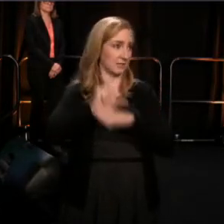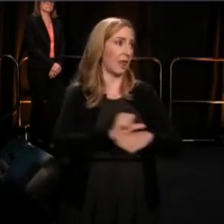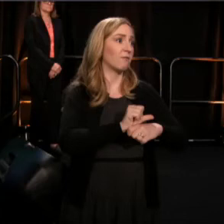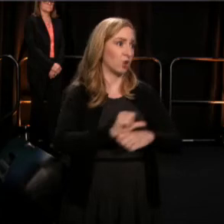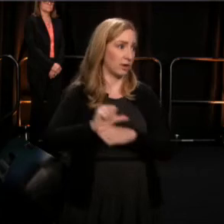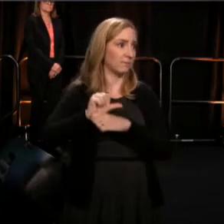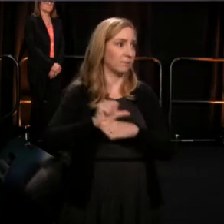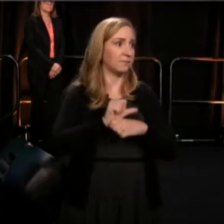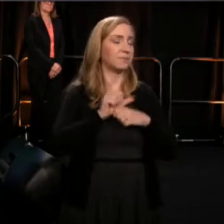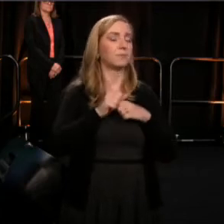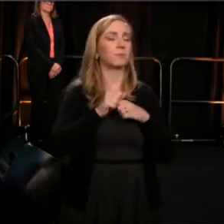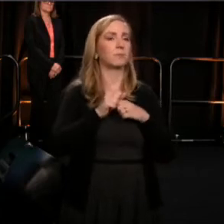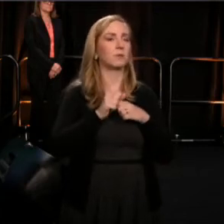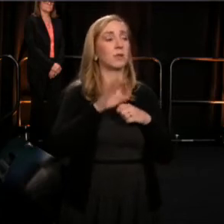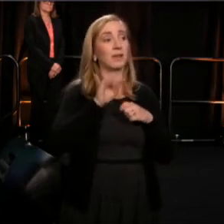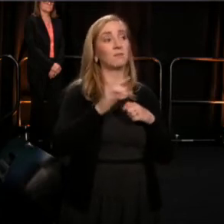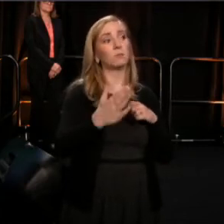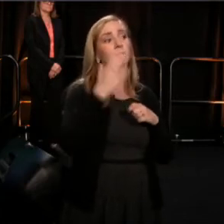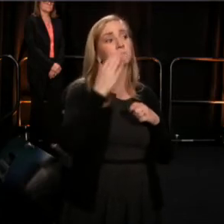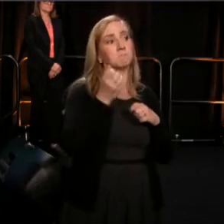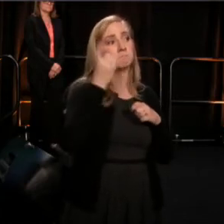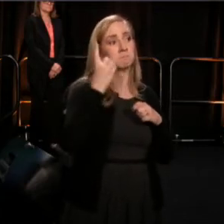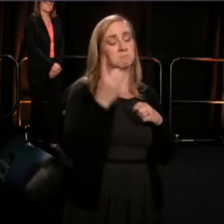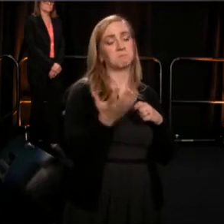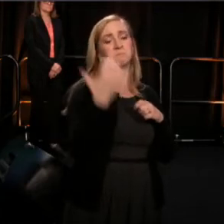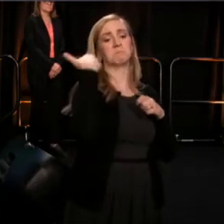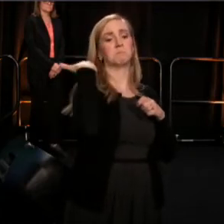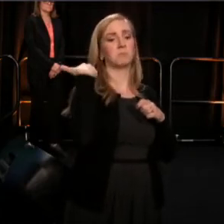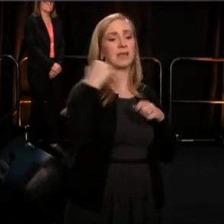the slave began a tradition of theater as entertainment for whites